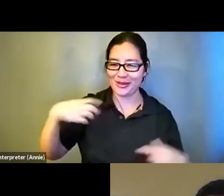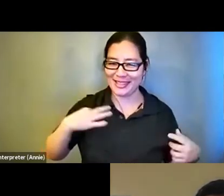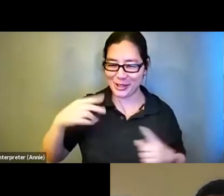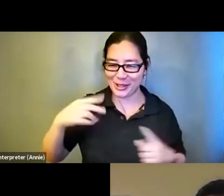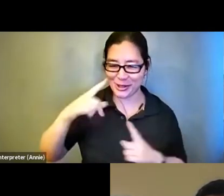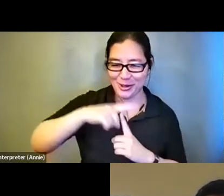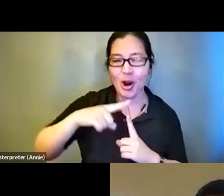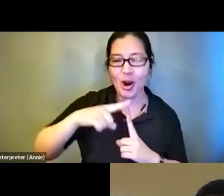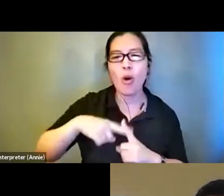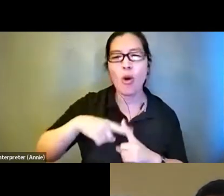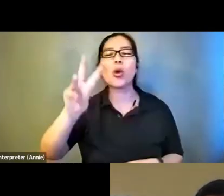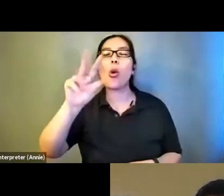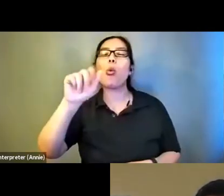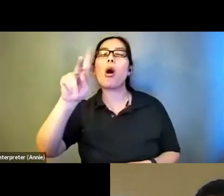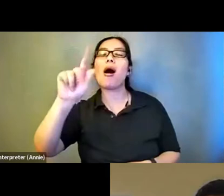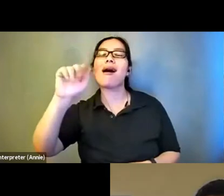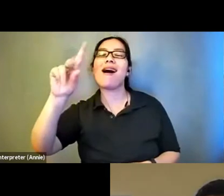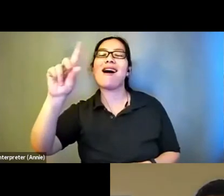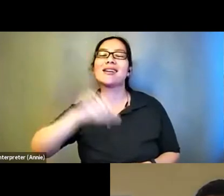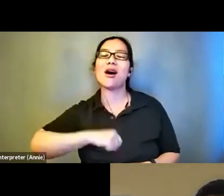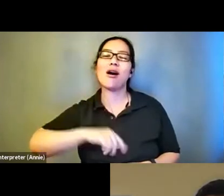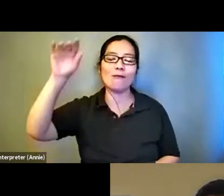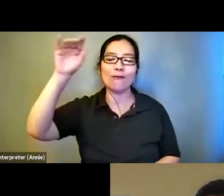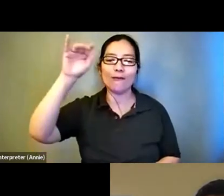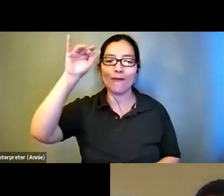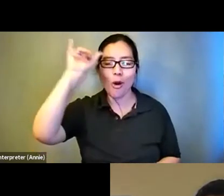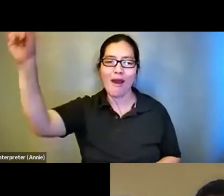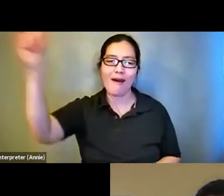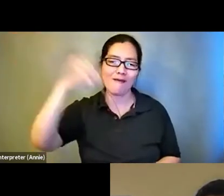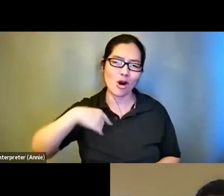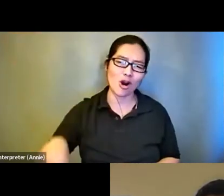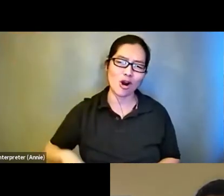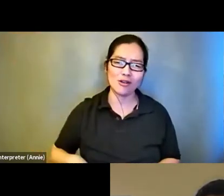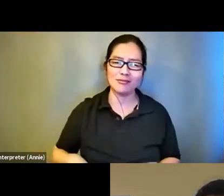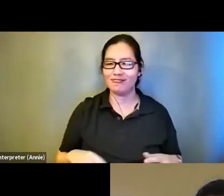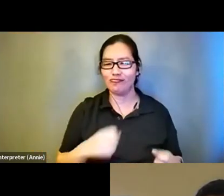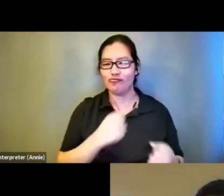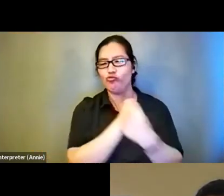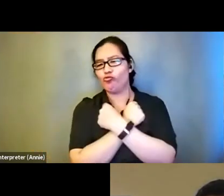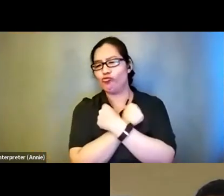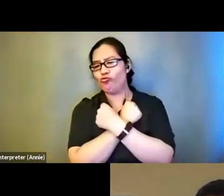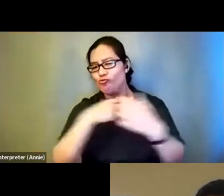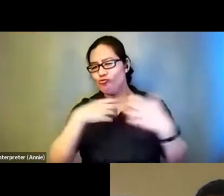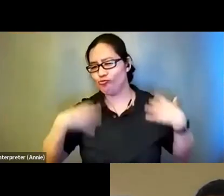Wakanda salute. I'm dressed for the ecation . I'm seated in my vocal booth in